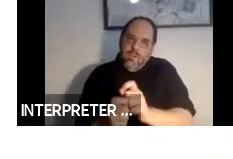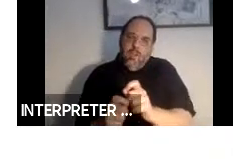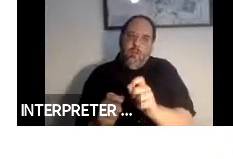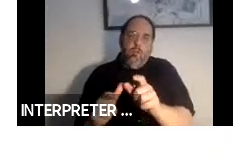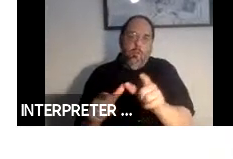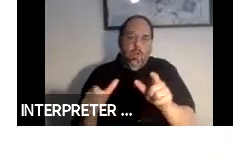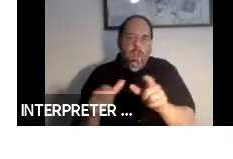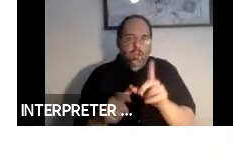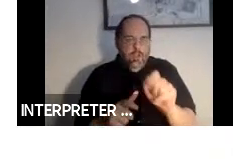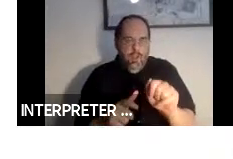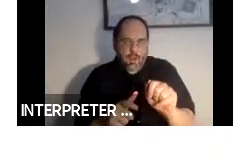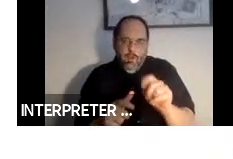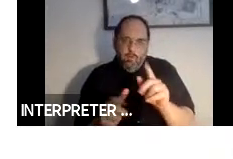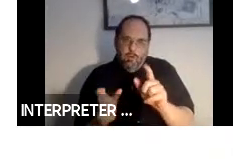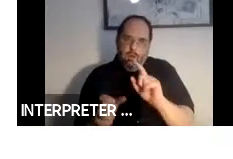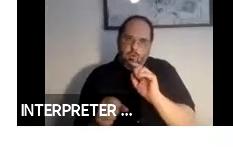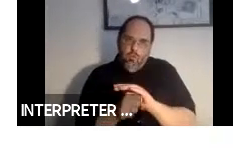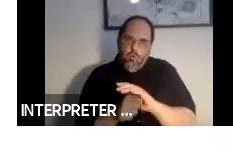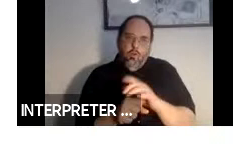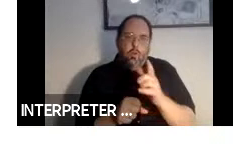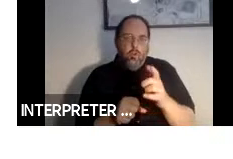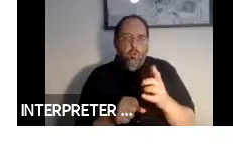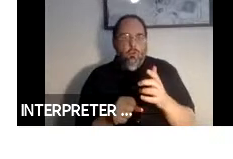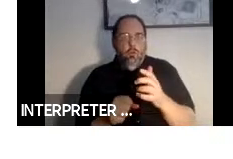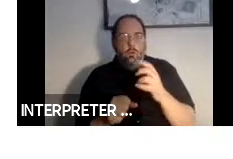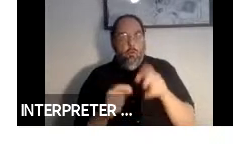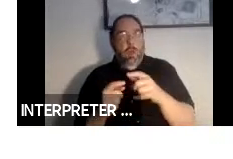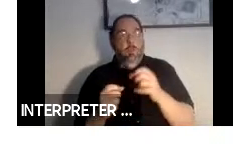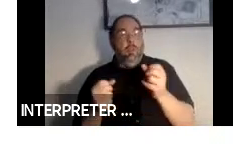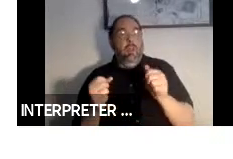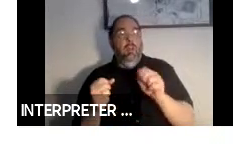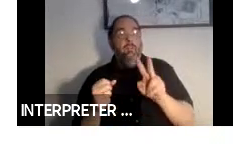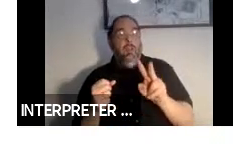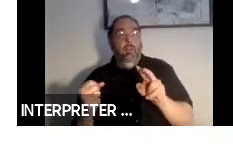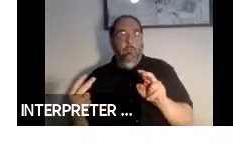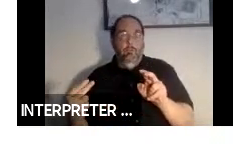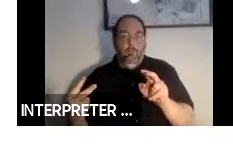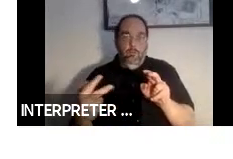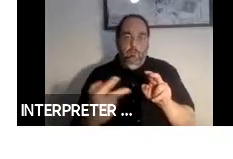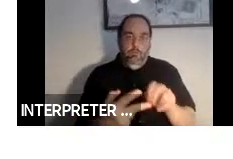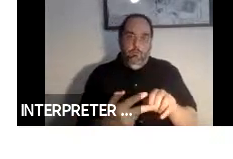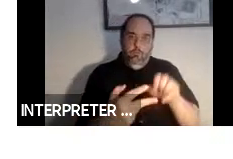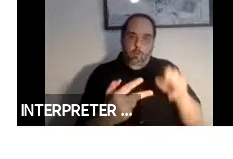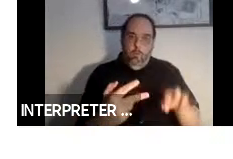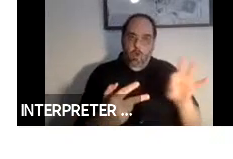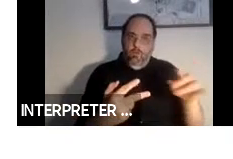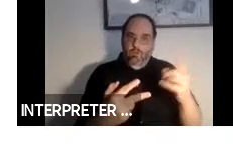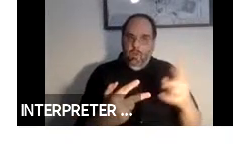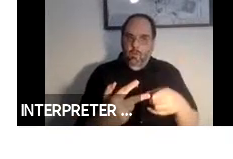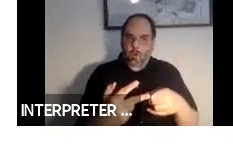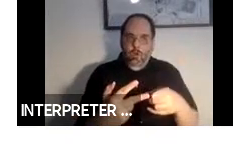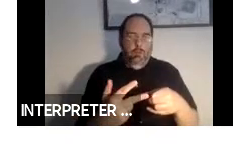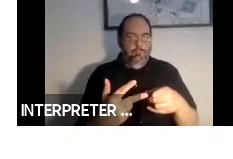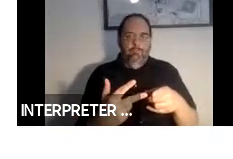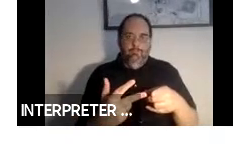We want to make sure that you drop off someone where there is not a curb,